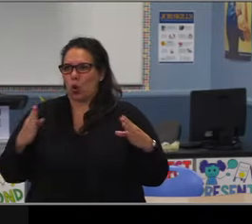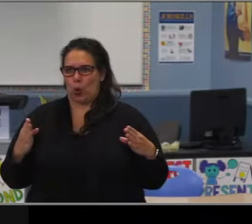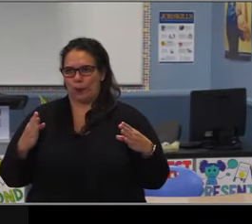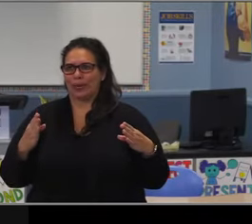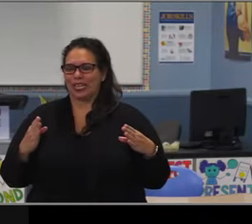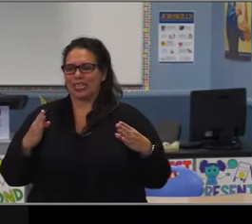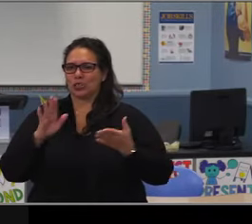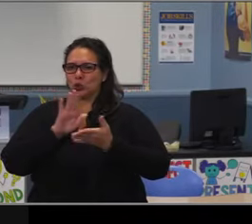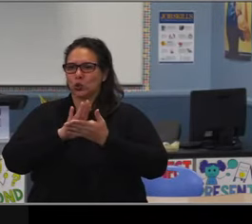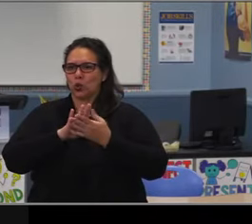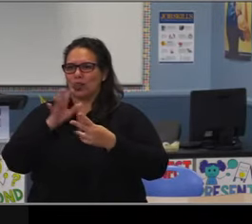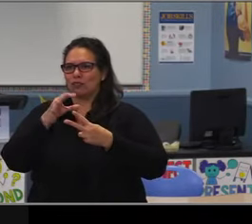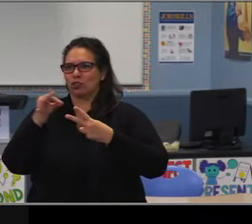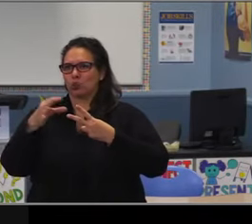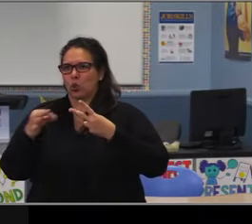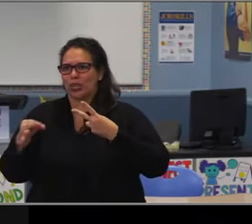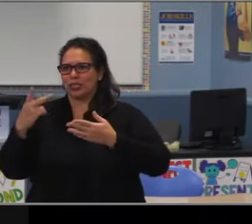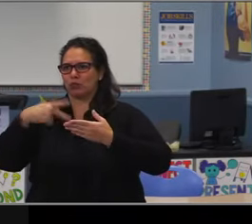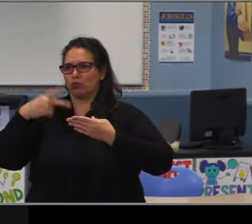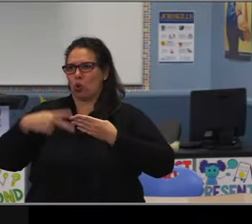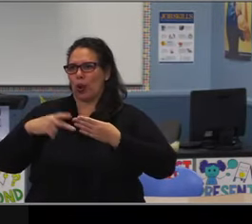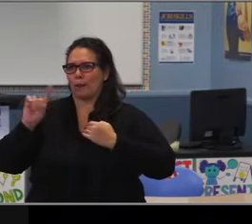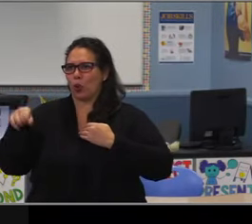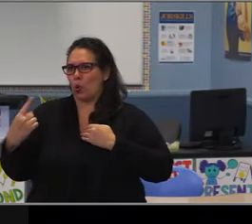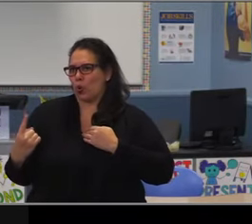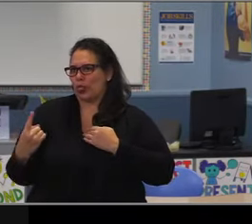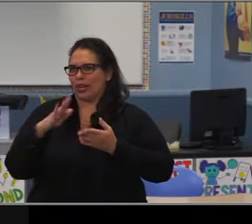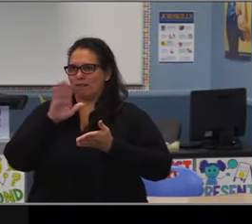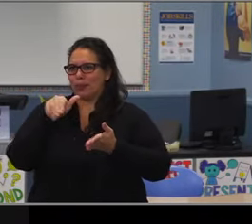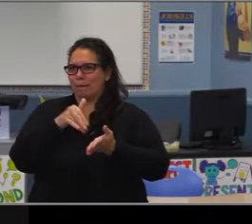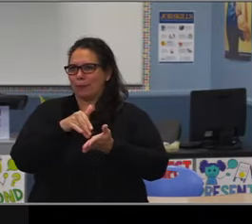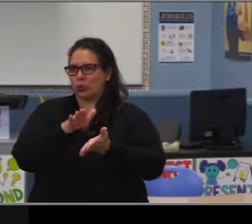Electives fall into two categories. They fall into intervention categories,